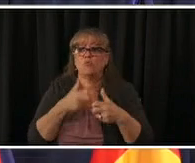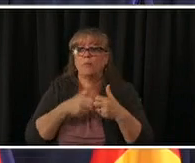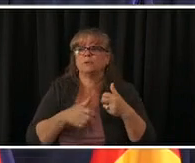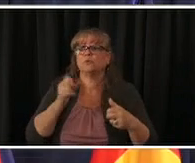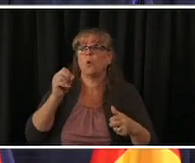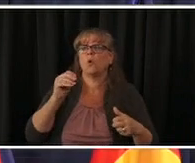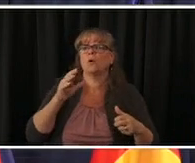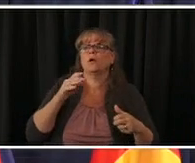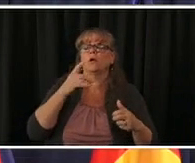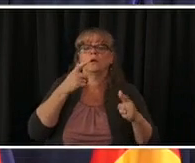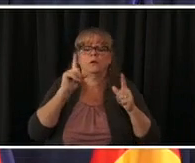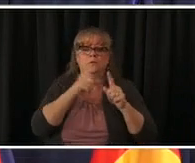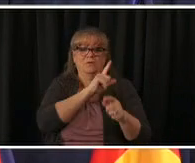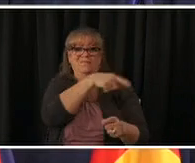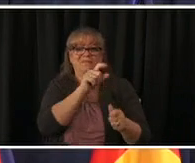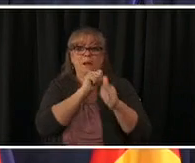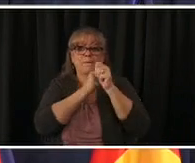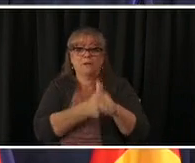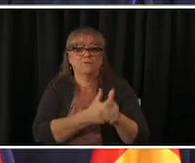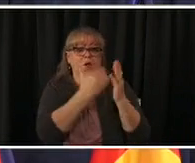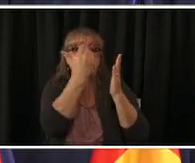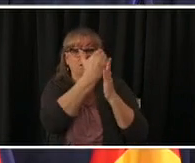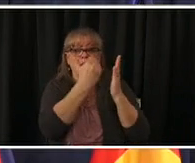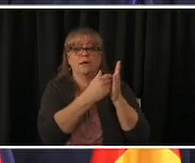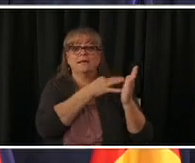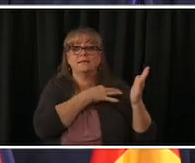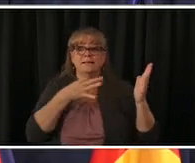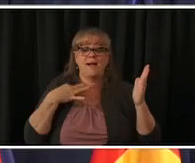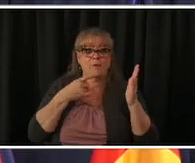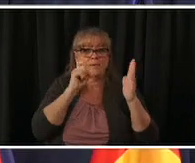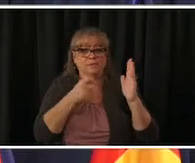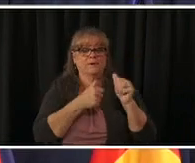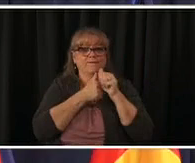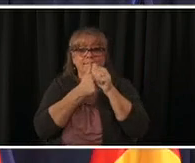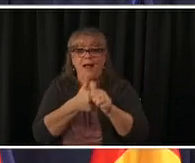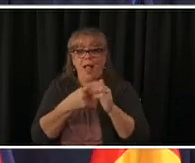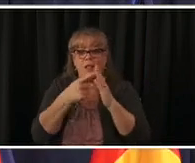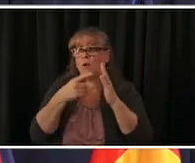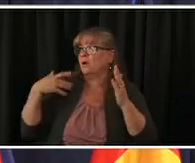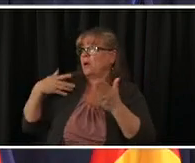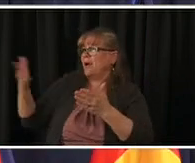could provide staffing for them so that's what we're working right now steve a general uh what